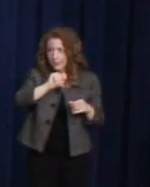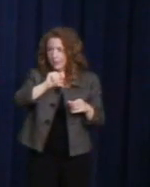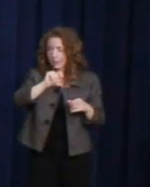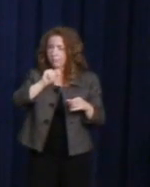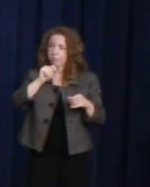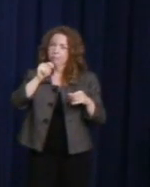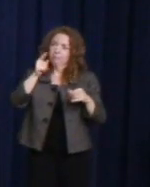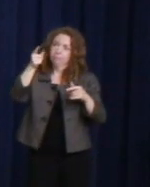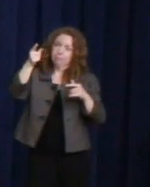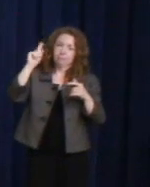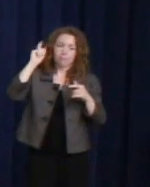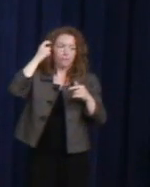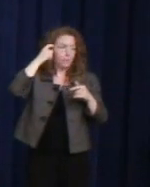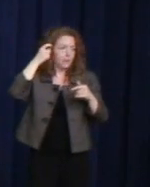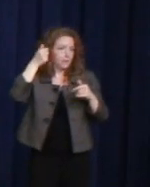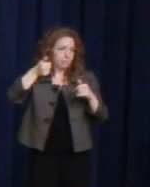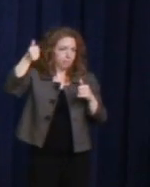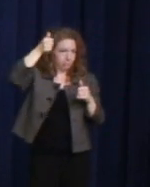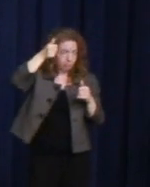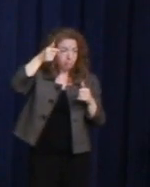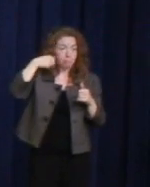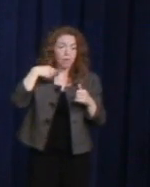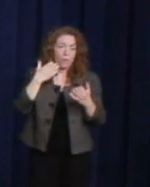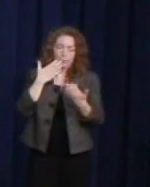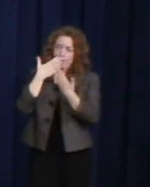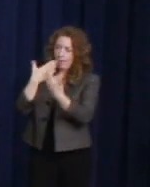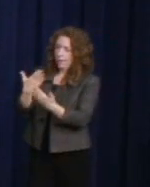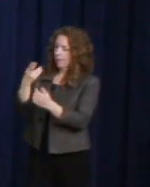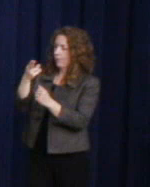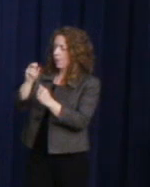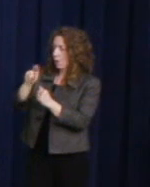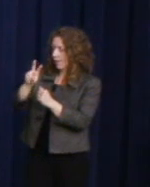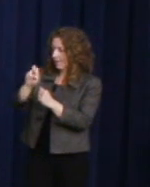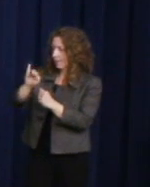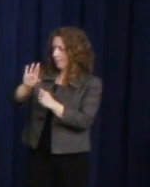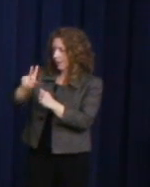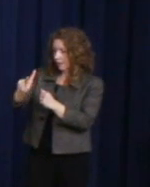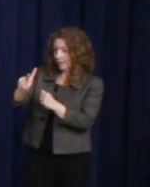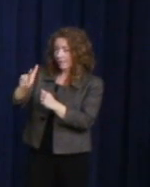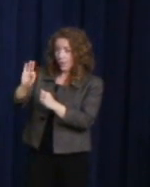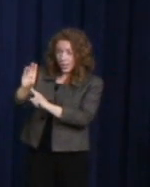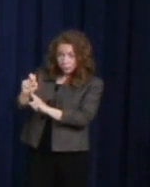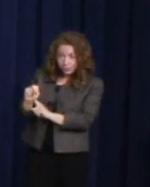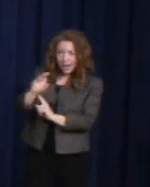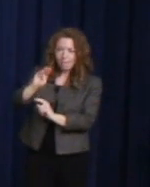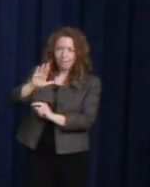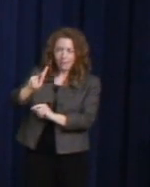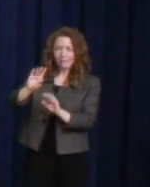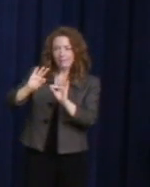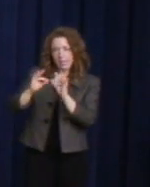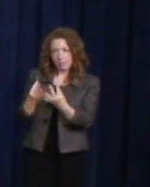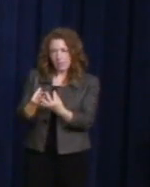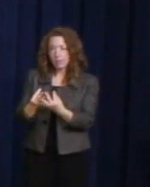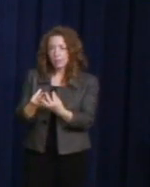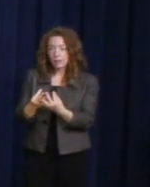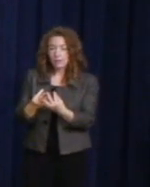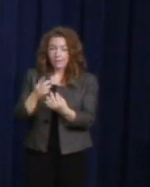I want to say thank you to the Harvey Milk Foundation and the Milk family for asking Victory to be a part of this historic and happy day.